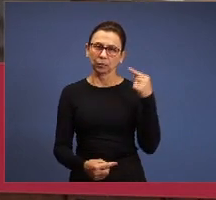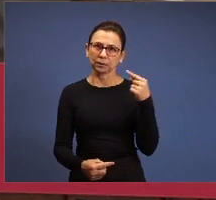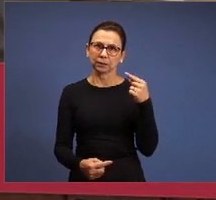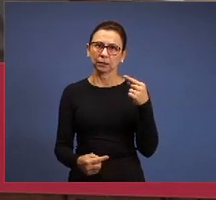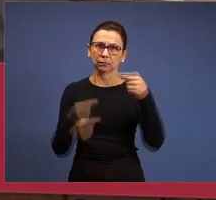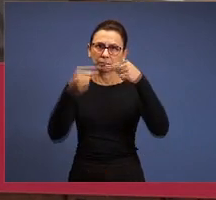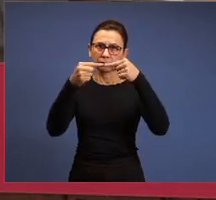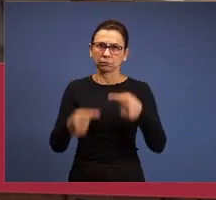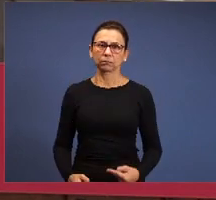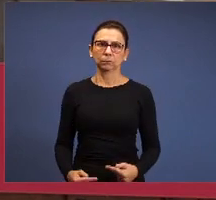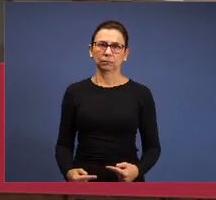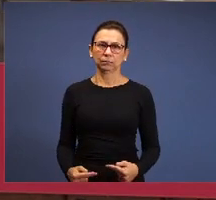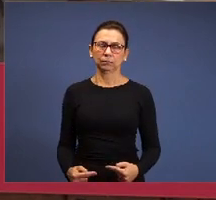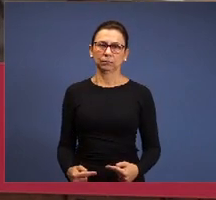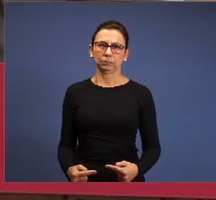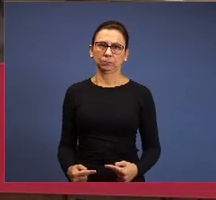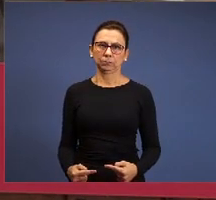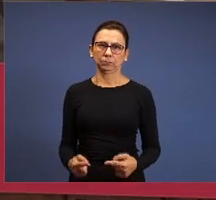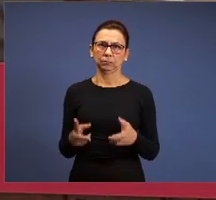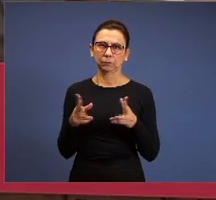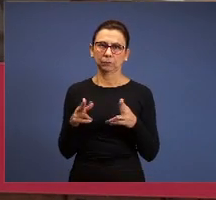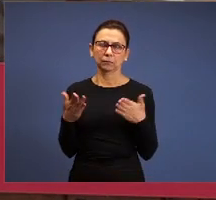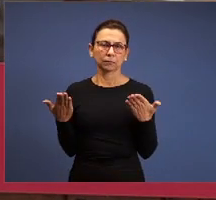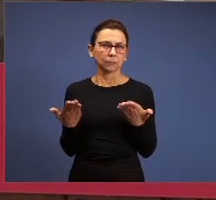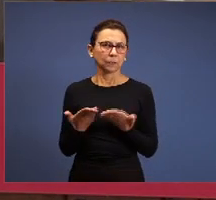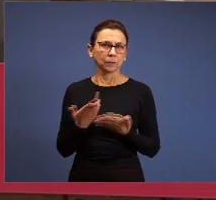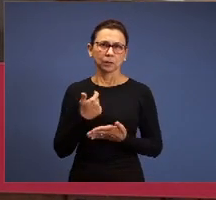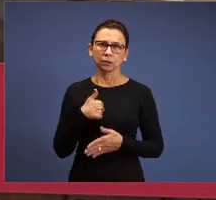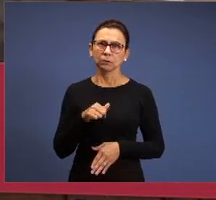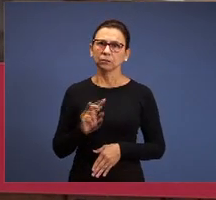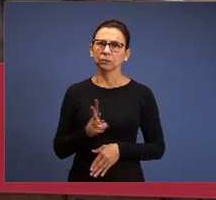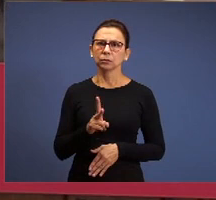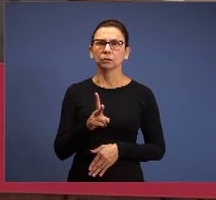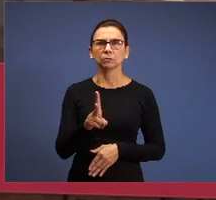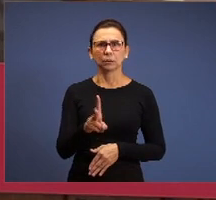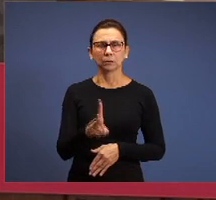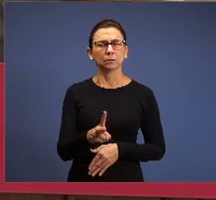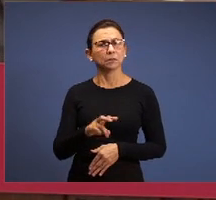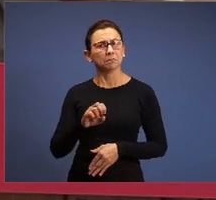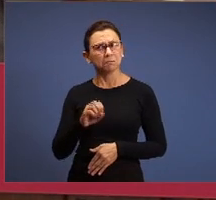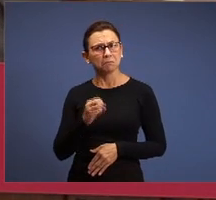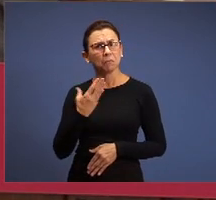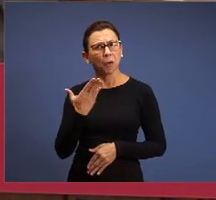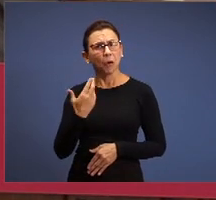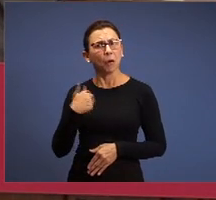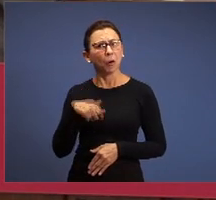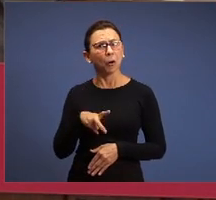today. I won't continue, by the way, it was even good I went on and left a minute to